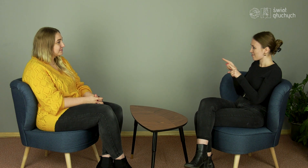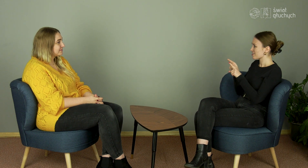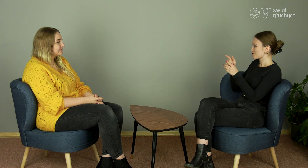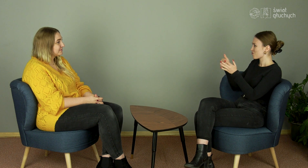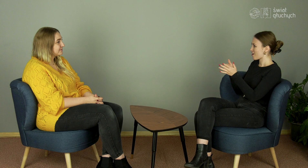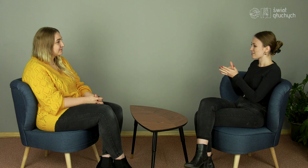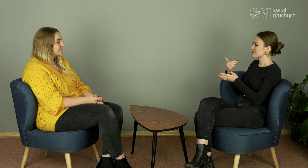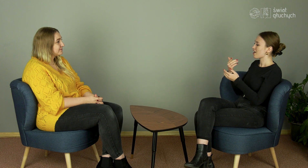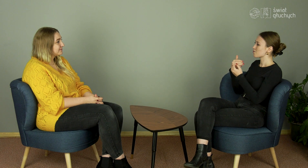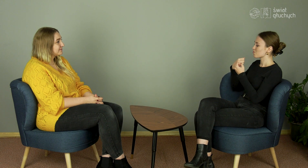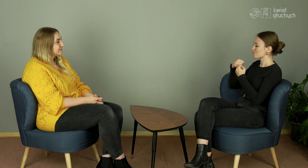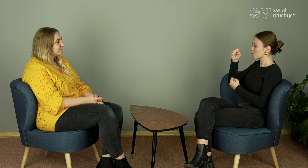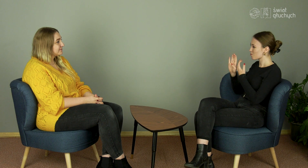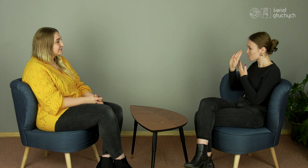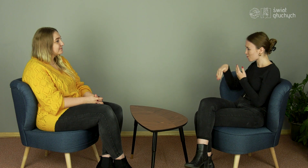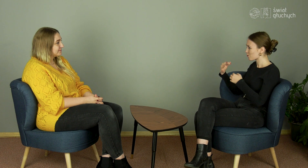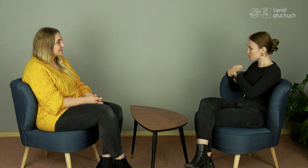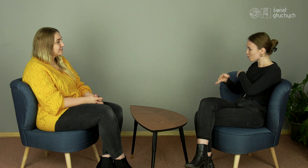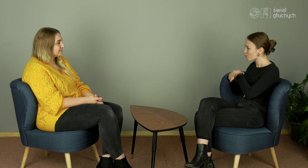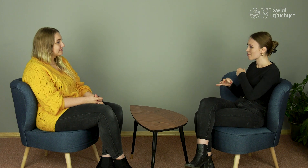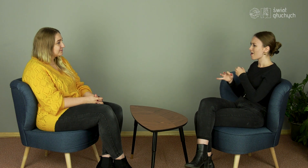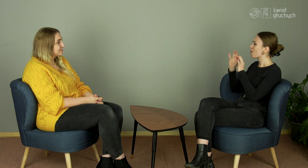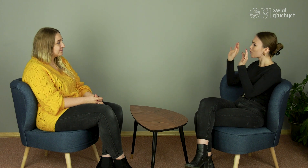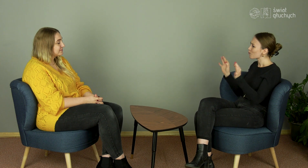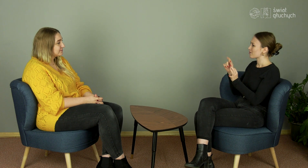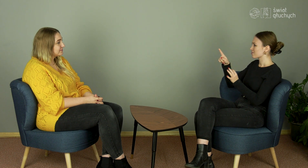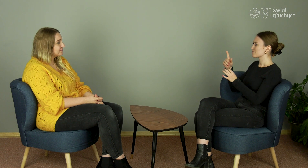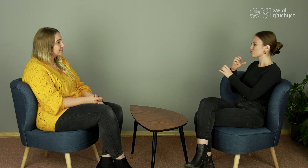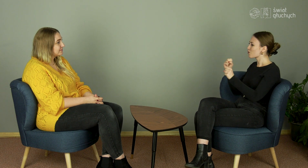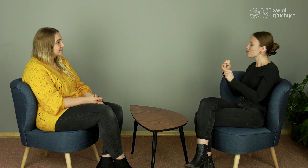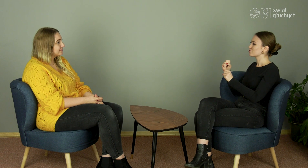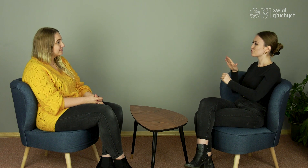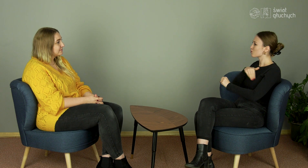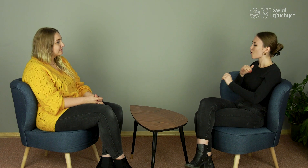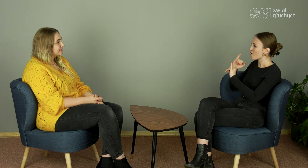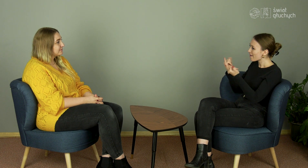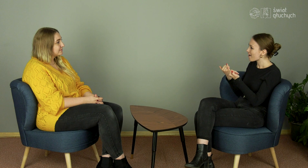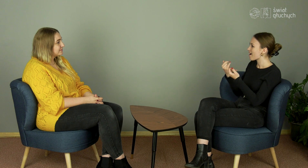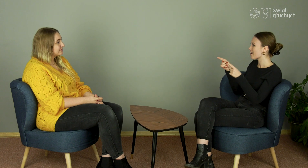But also postgraduate studies. So tell us what schools you graduated